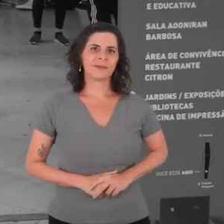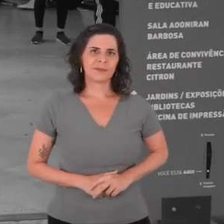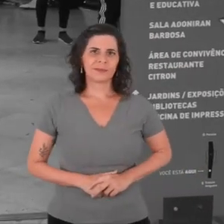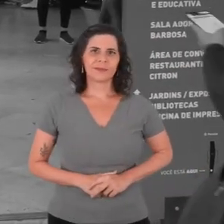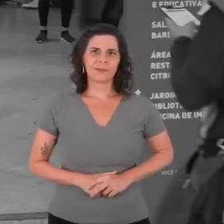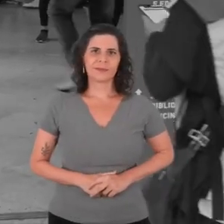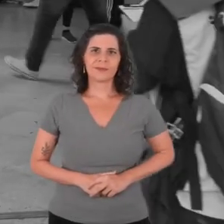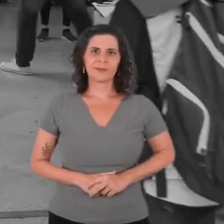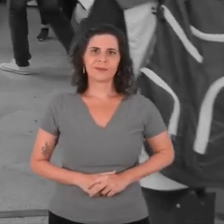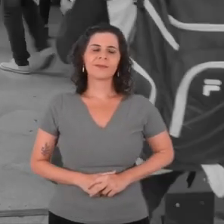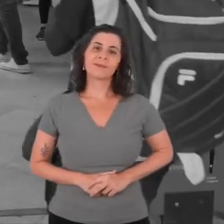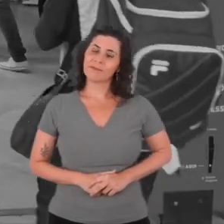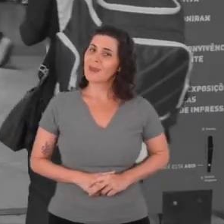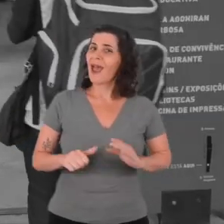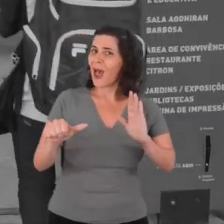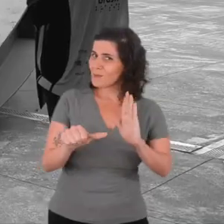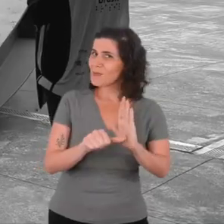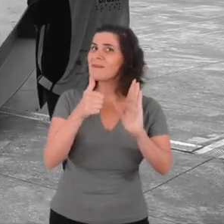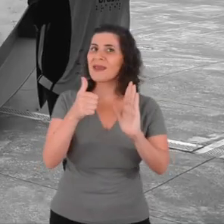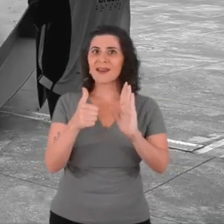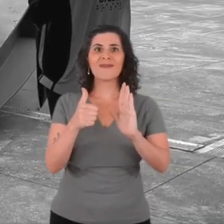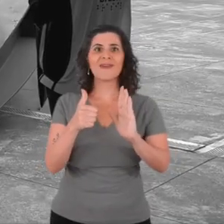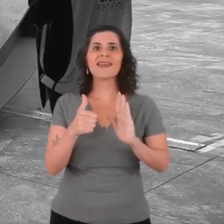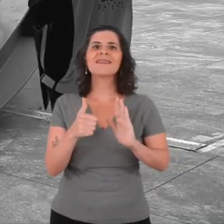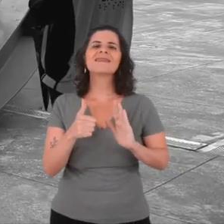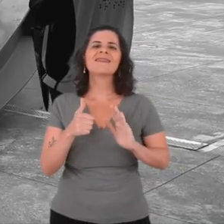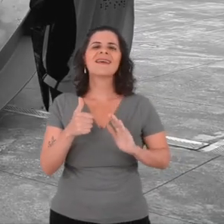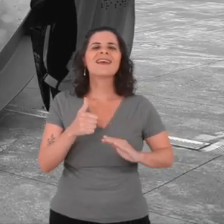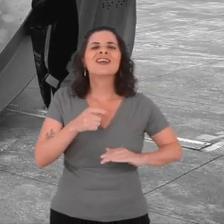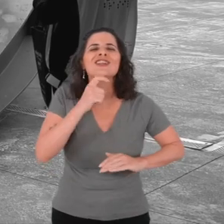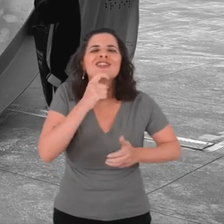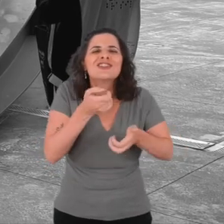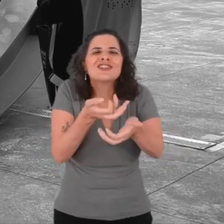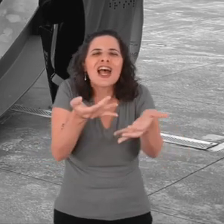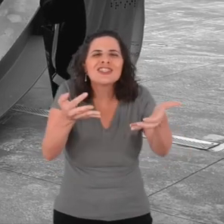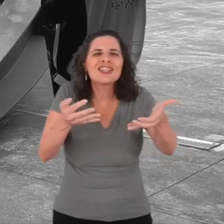It's the first time I come to the garden of São Paulo Cultural Center